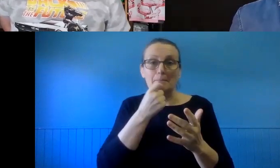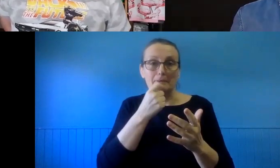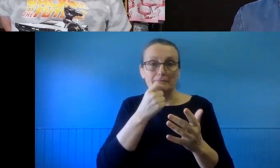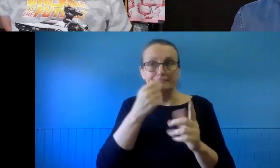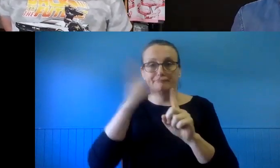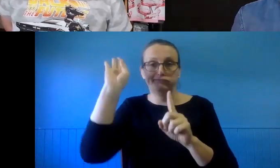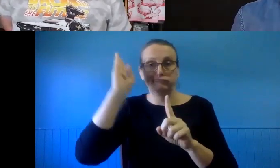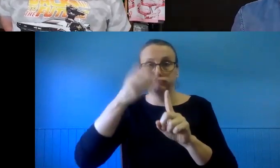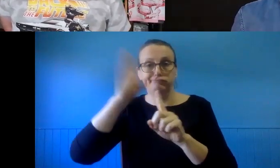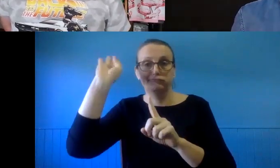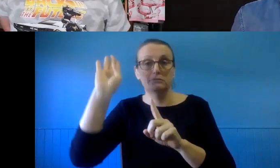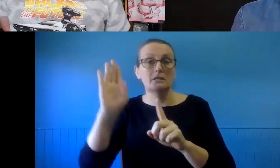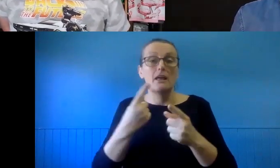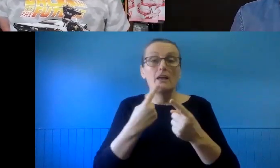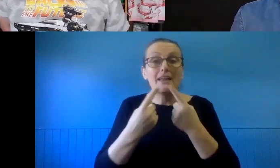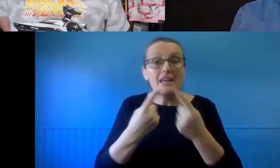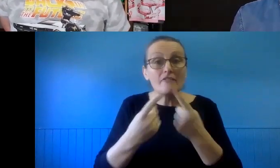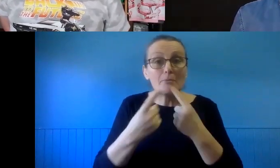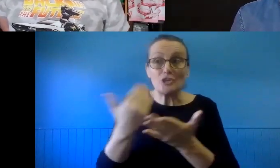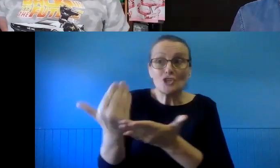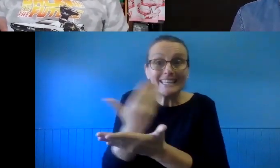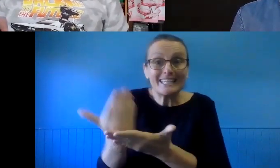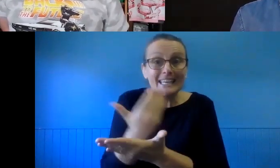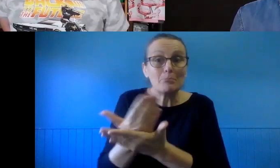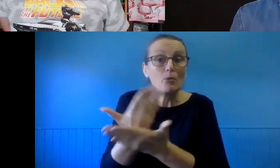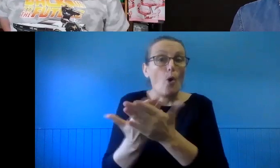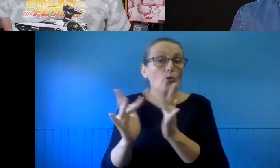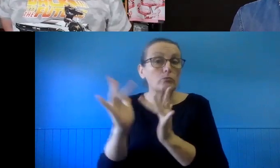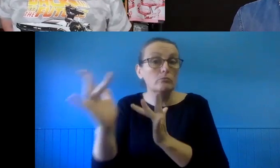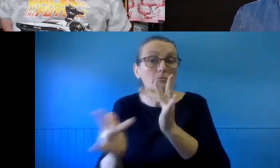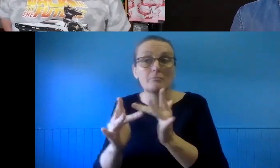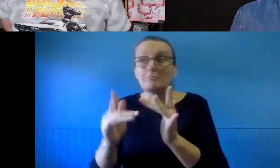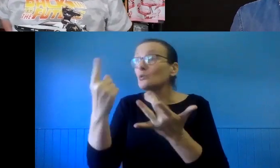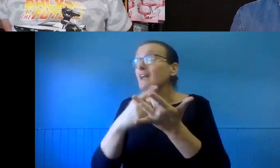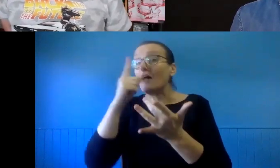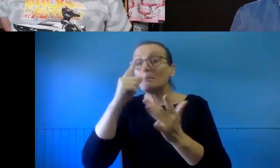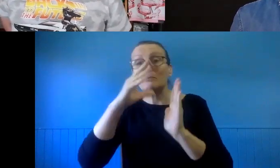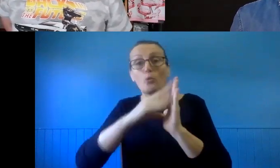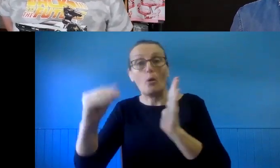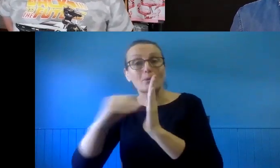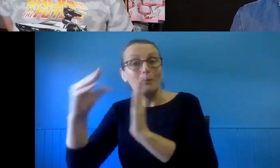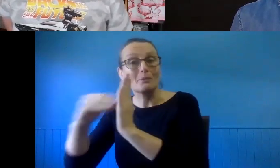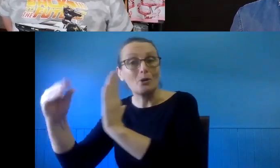not that information is kept as part of the file by other users downstream is harder to say.